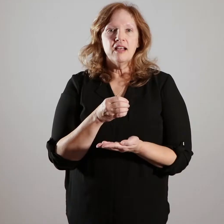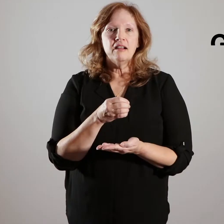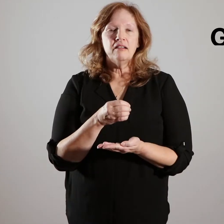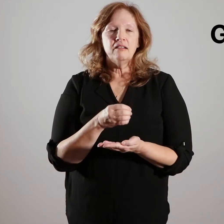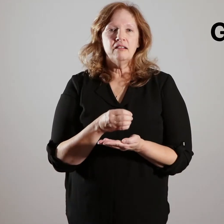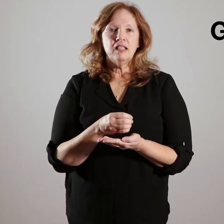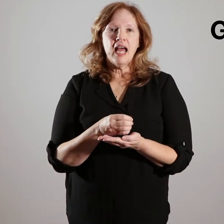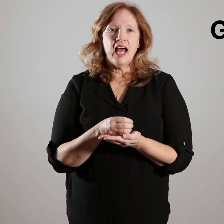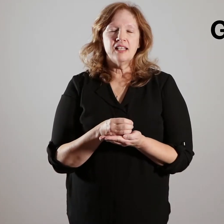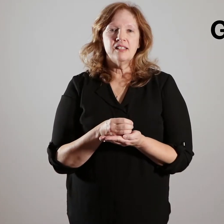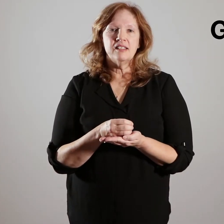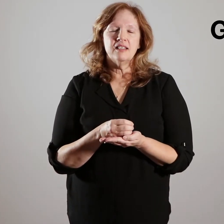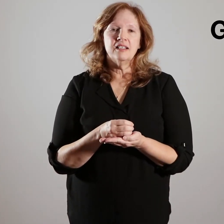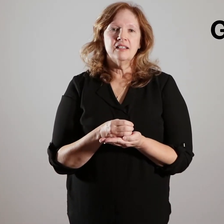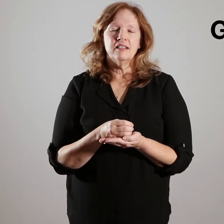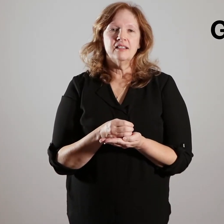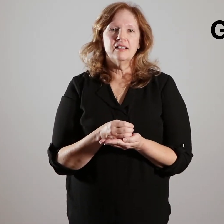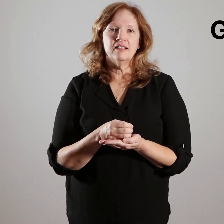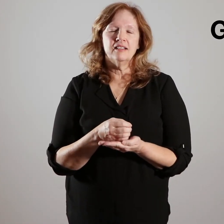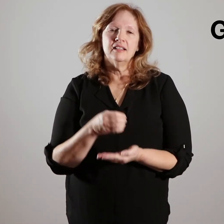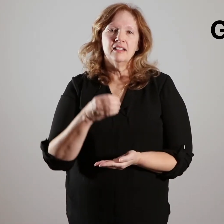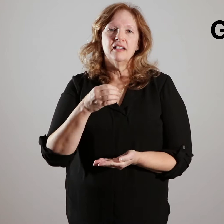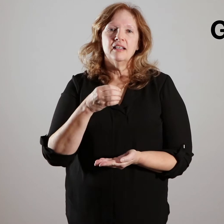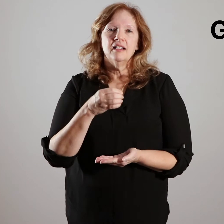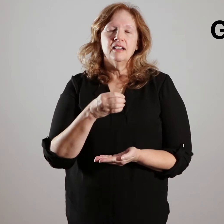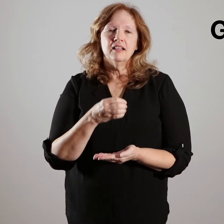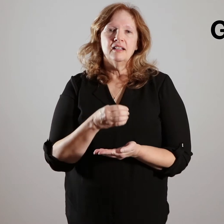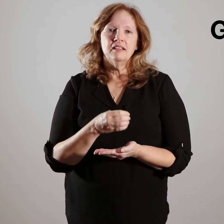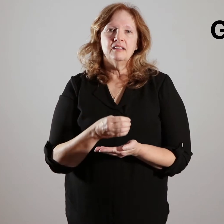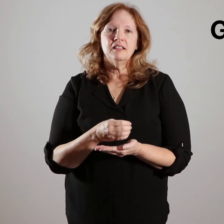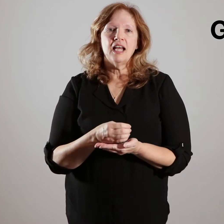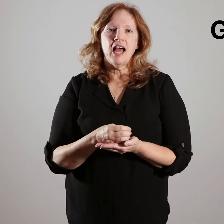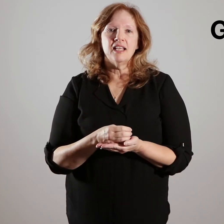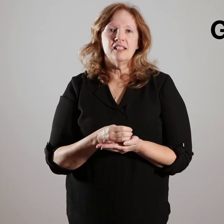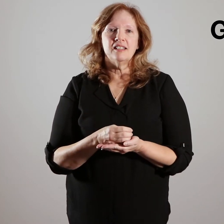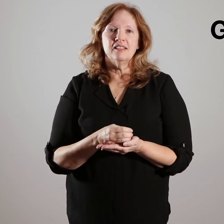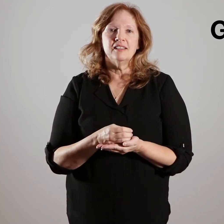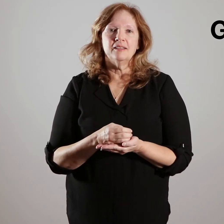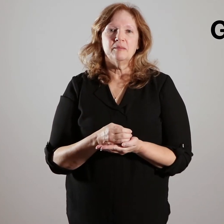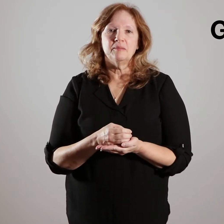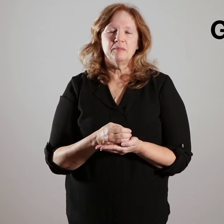[person signing glass] glass